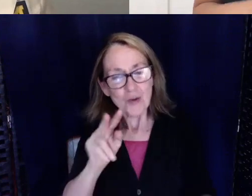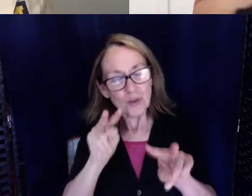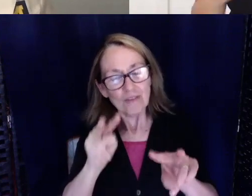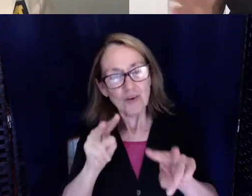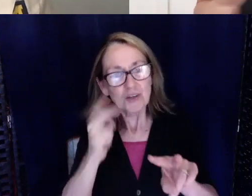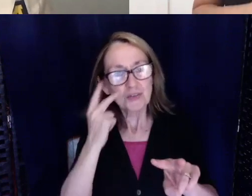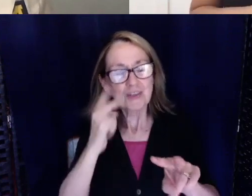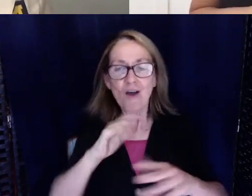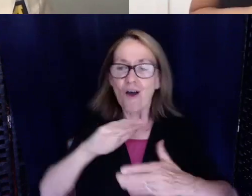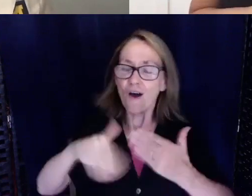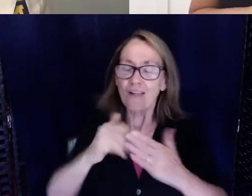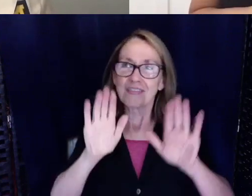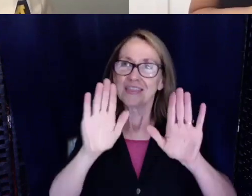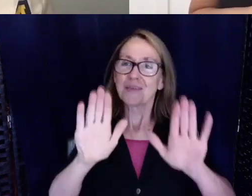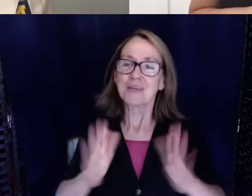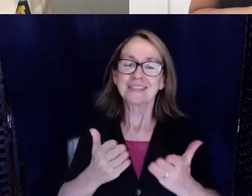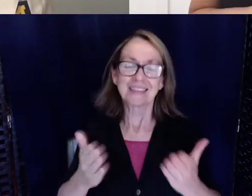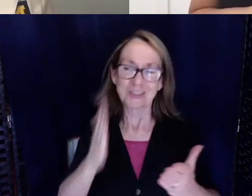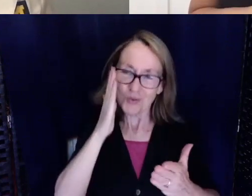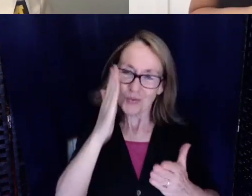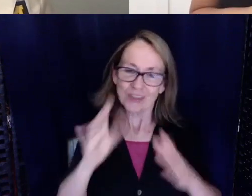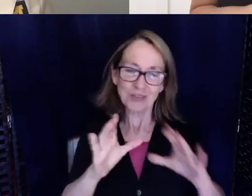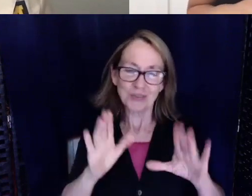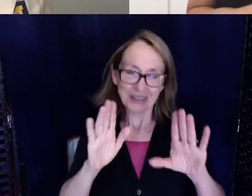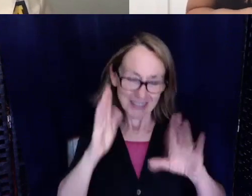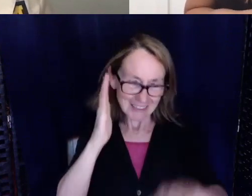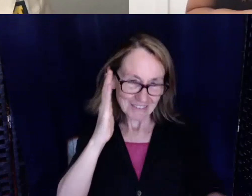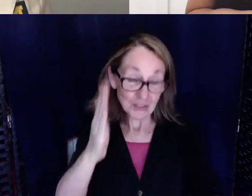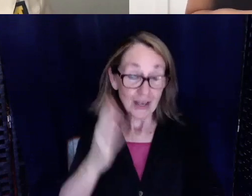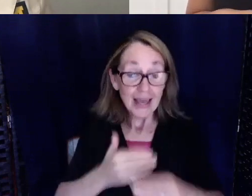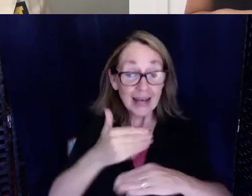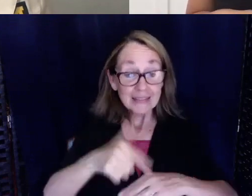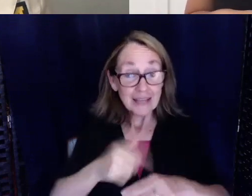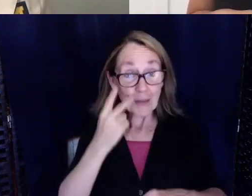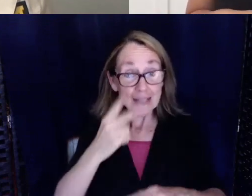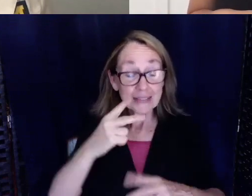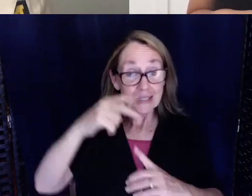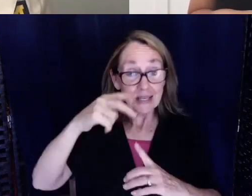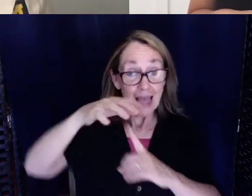all of the amazing things that you're going to do in the future. And next time I see a helicopter up in the sky